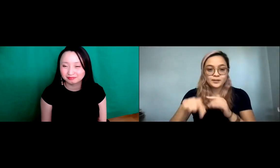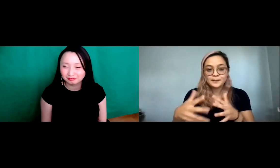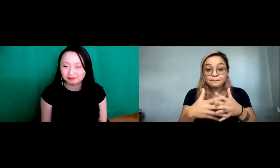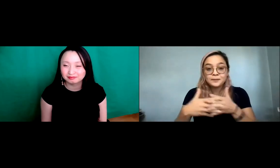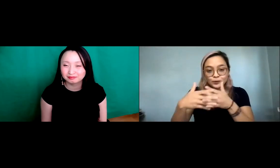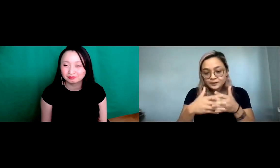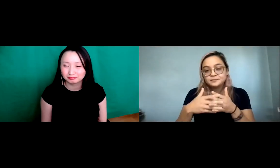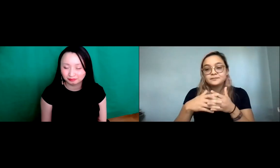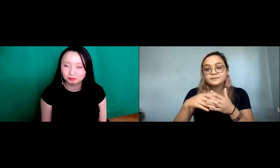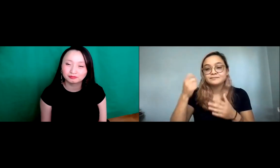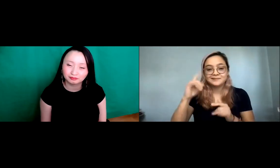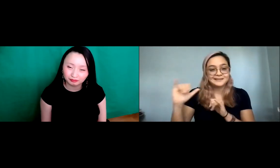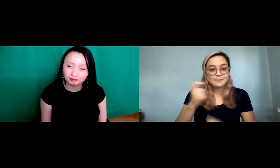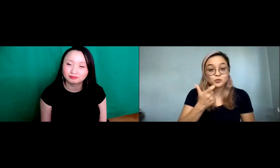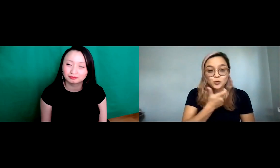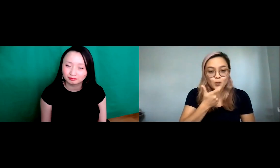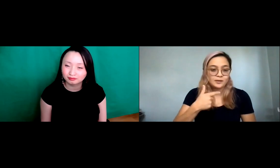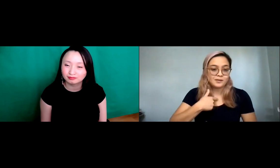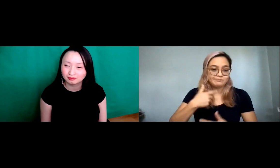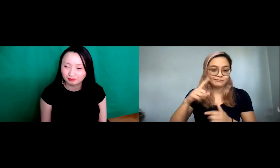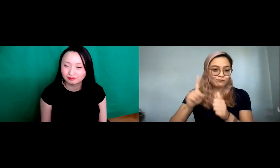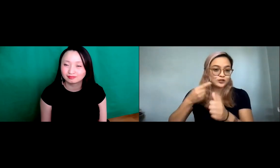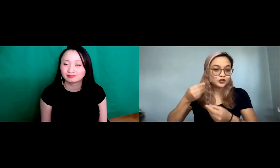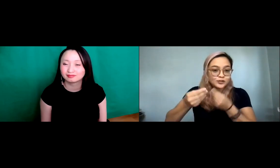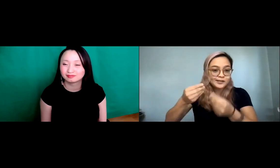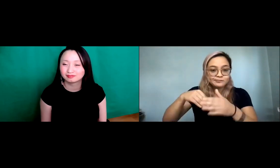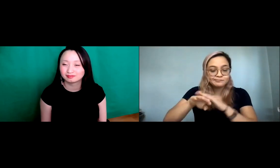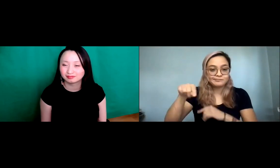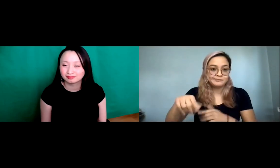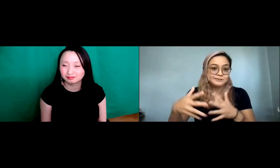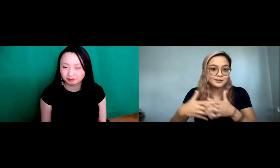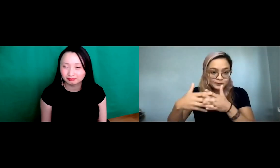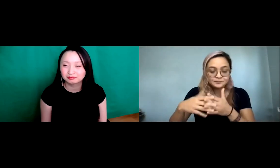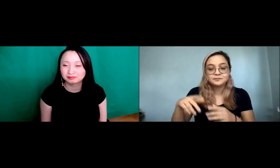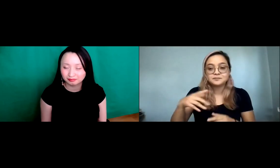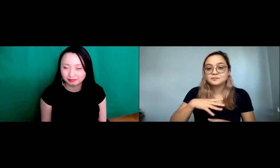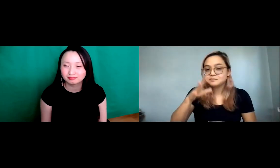And my background, essentially, I was born in America, just like Joey, you know I'm a